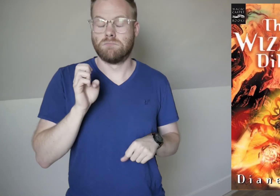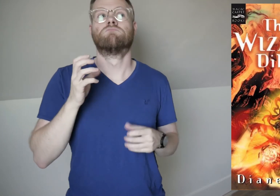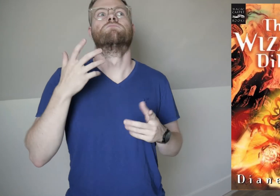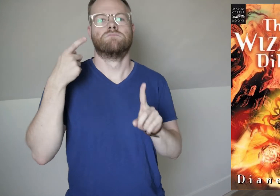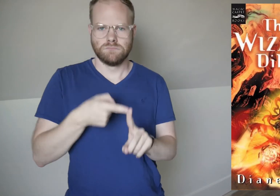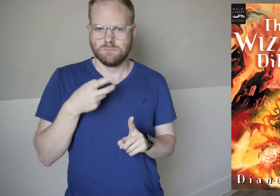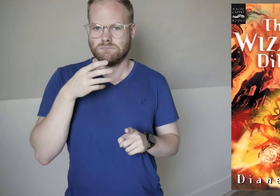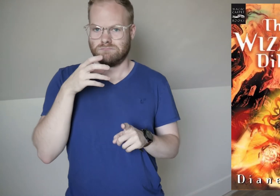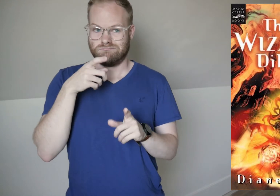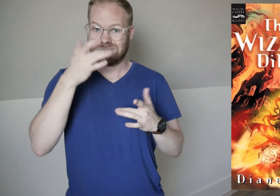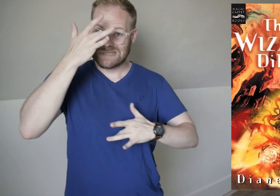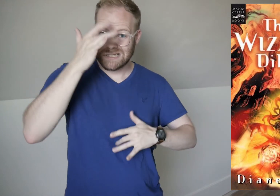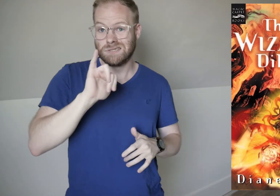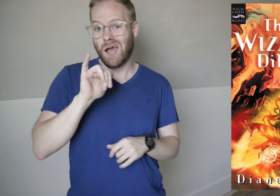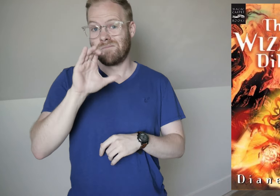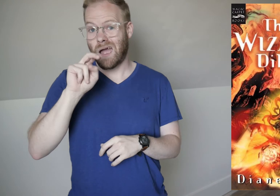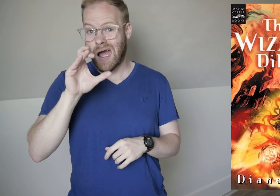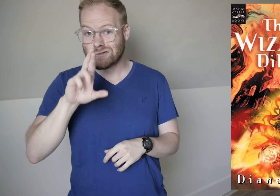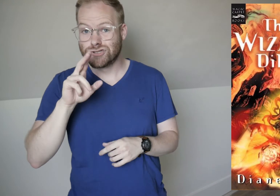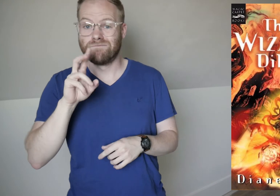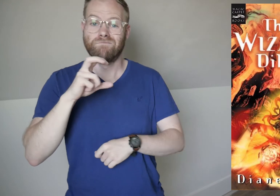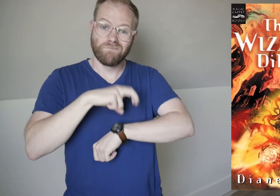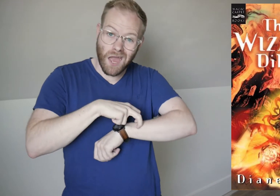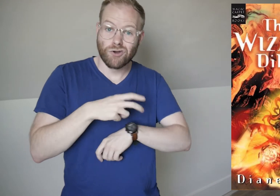especially when it comes to diseases like cancer and viruses.